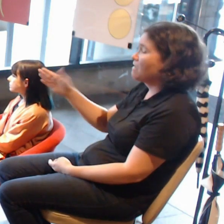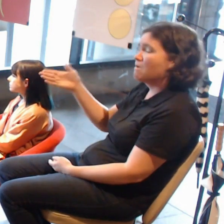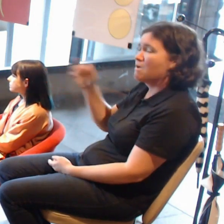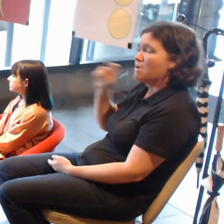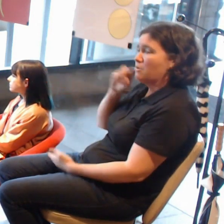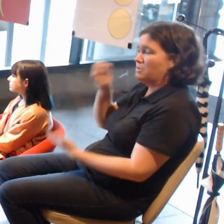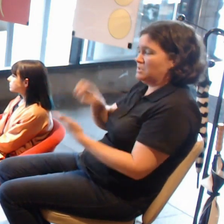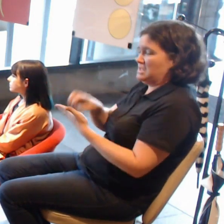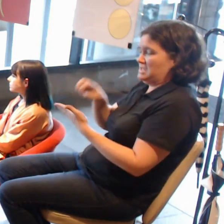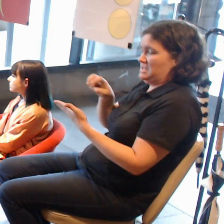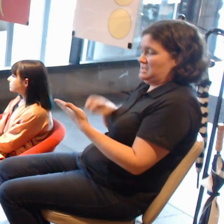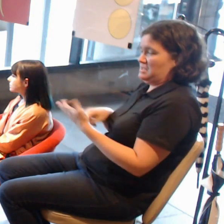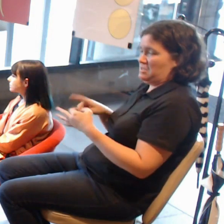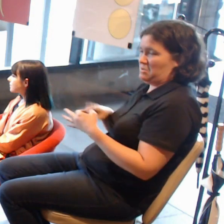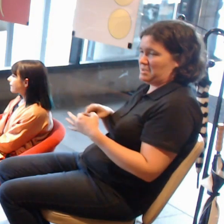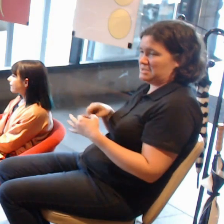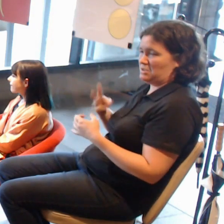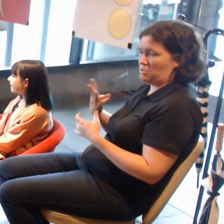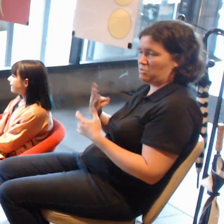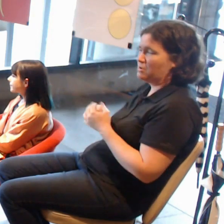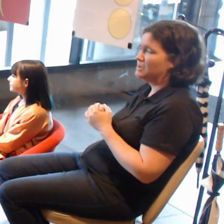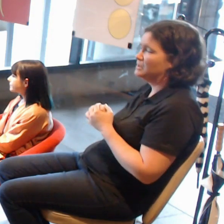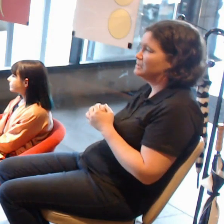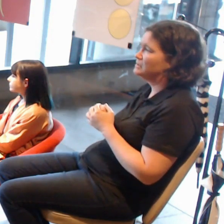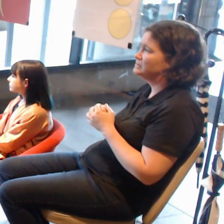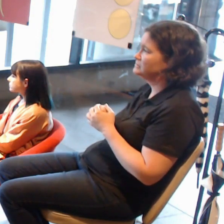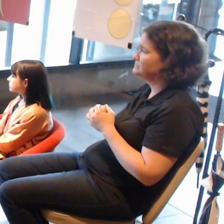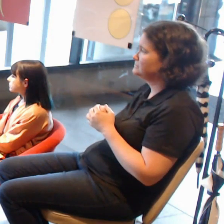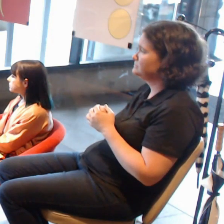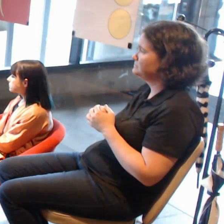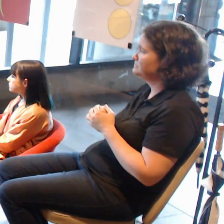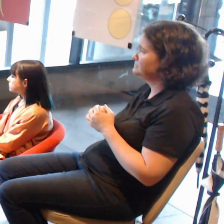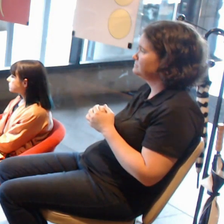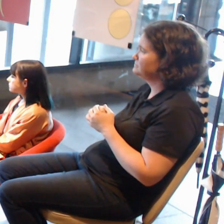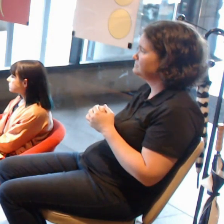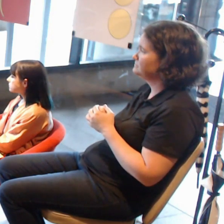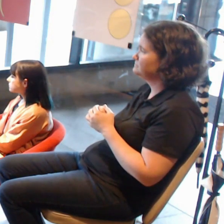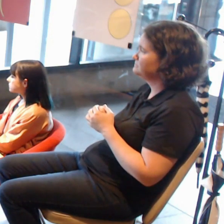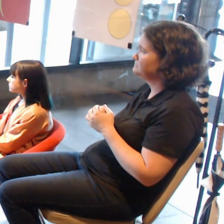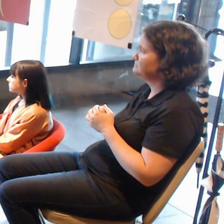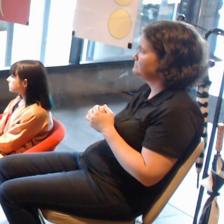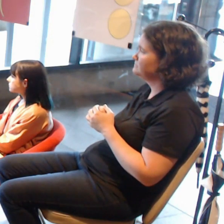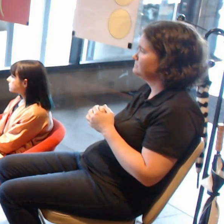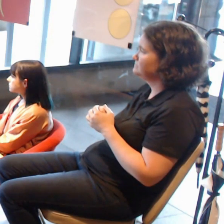I might start with the audience level.